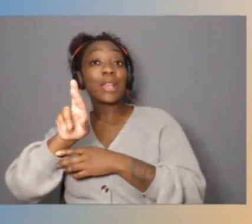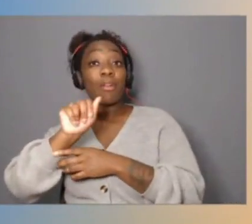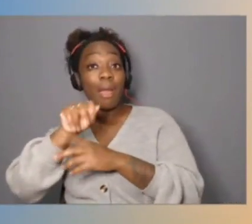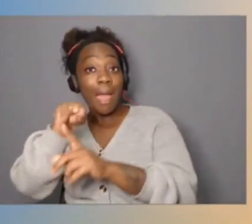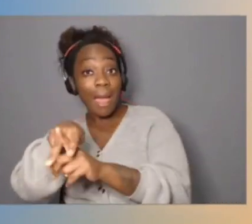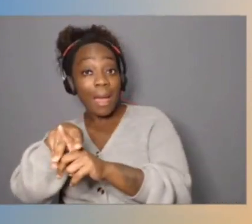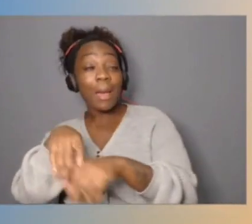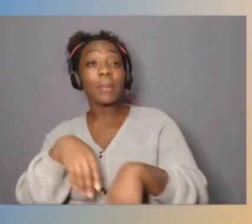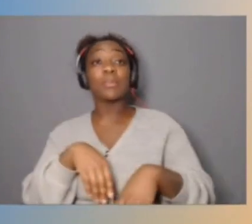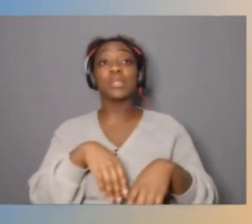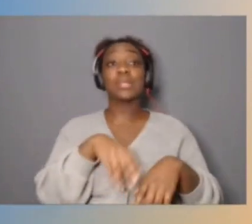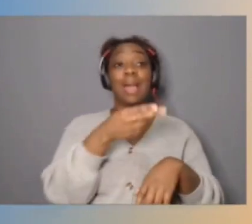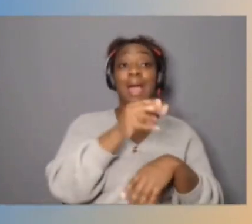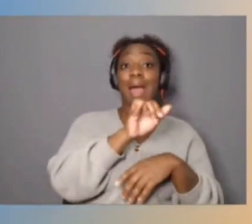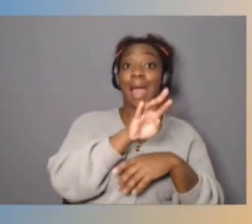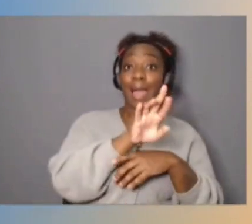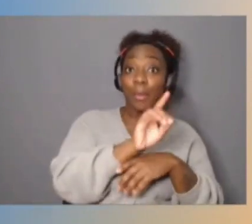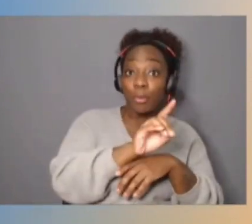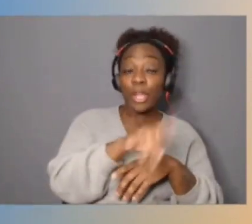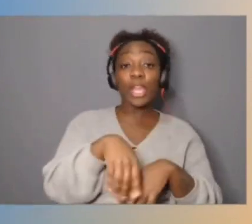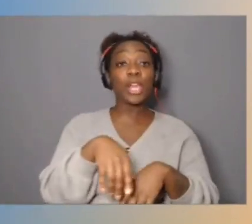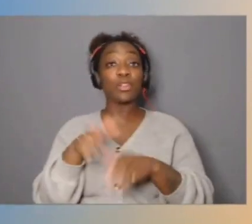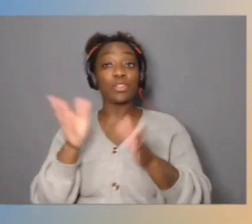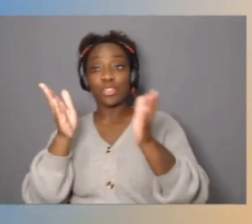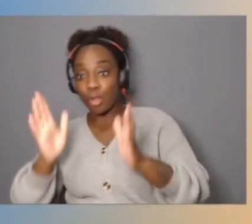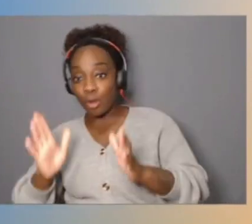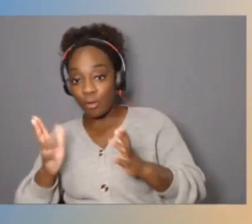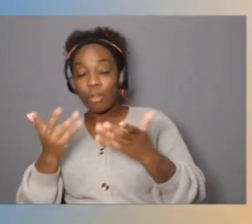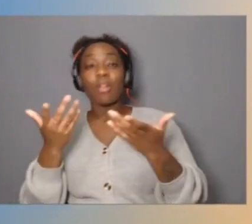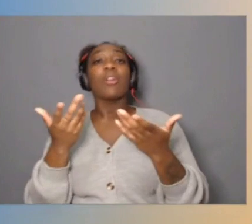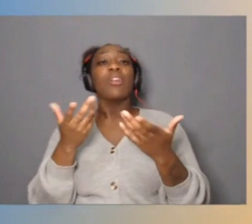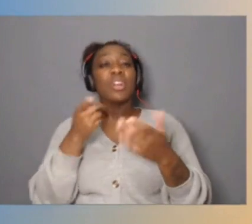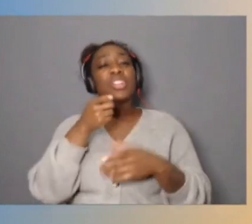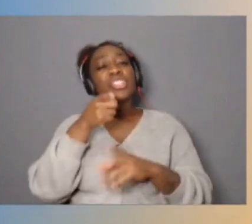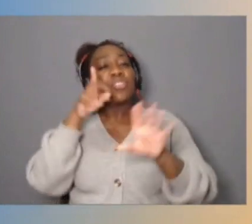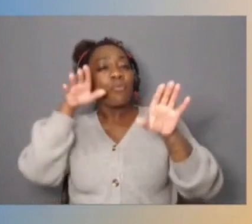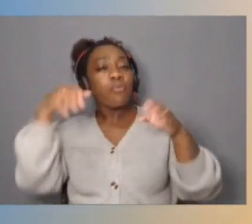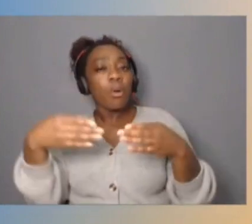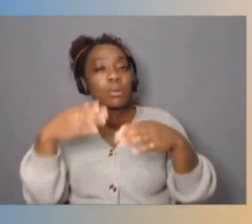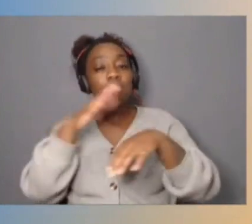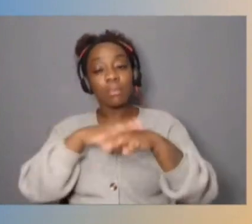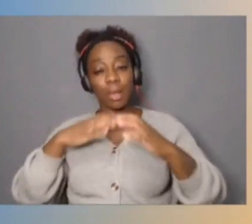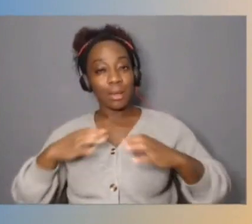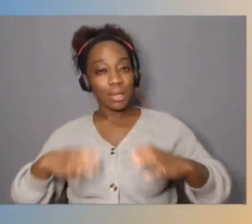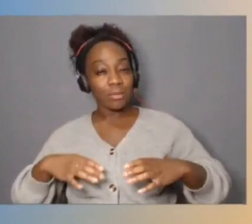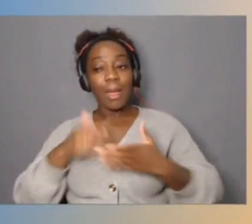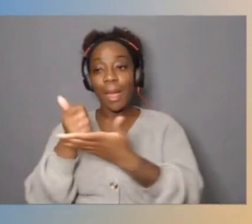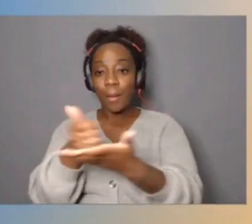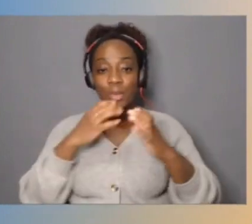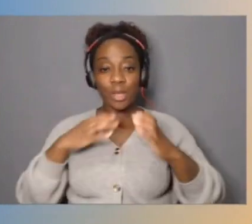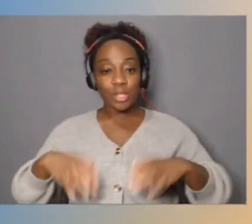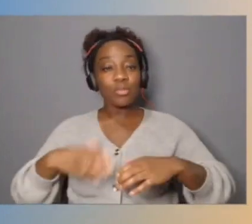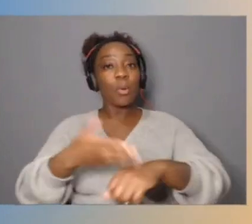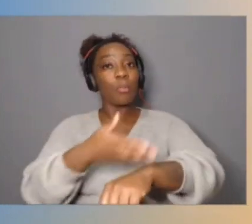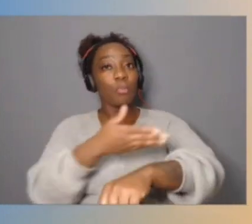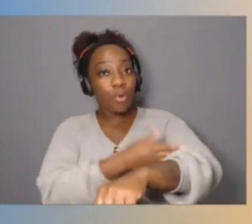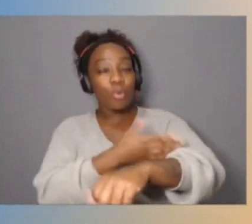The fact that what she does is all about focusing on customers, helping customers to improve and optimize and succeed,